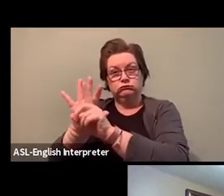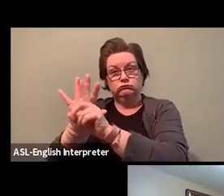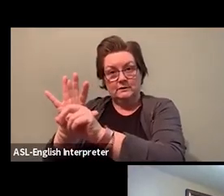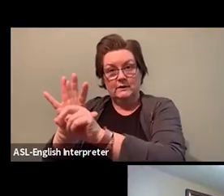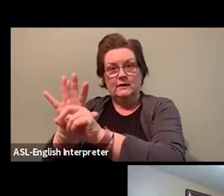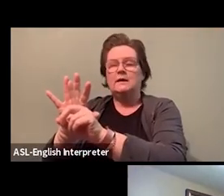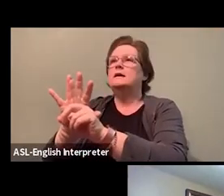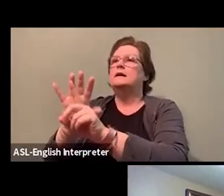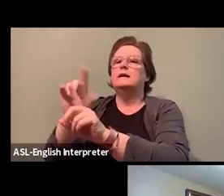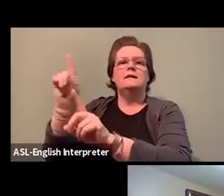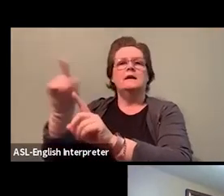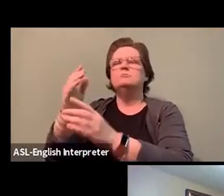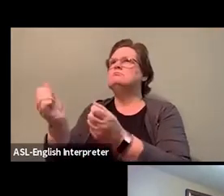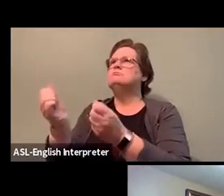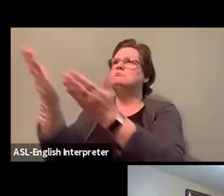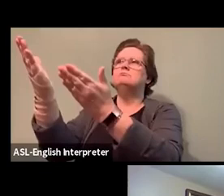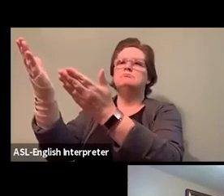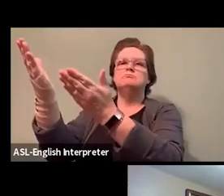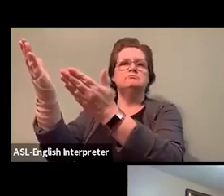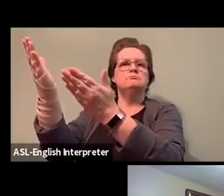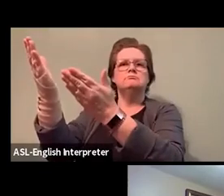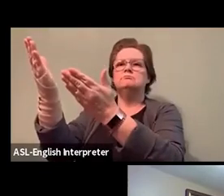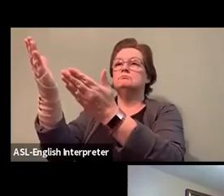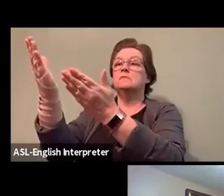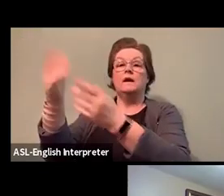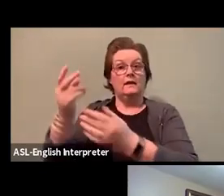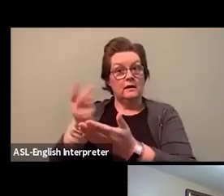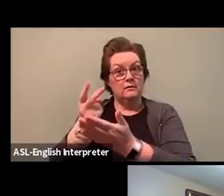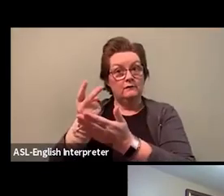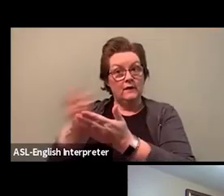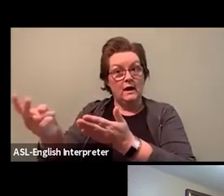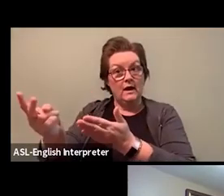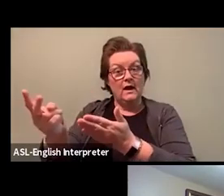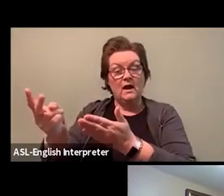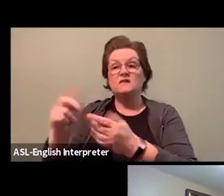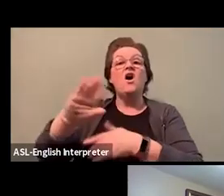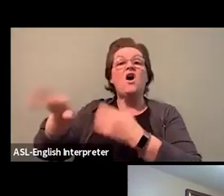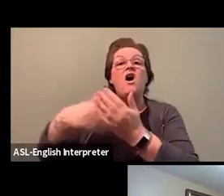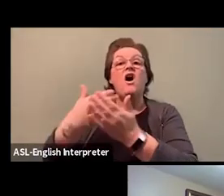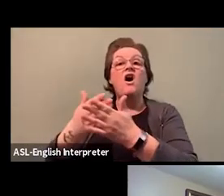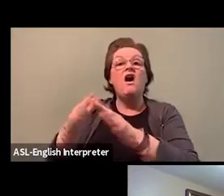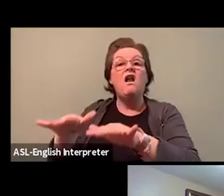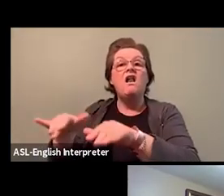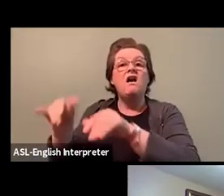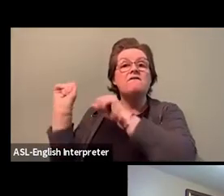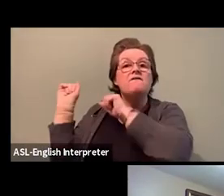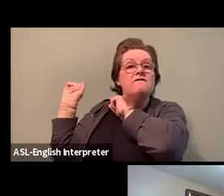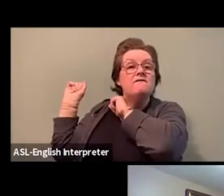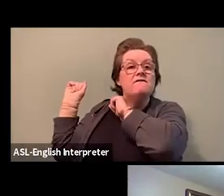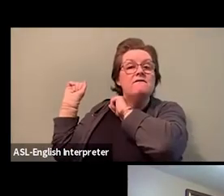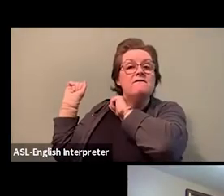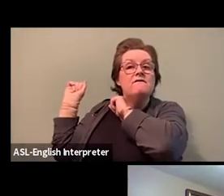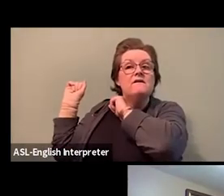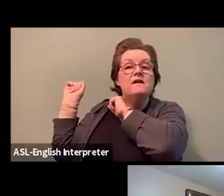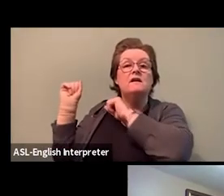then they left the convention, and the allies showed. They didn't just talk, they didn't just have their back.